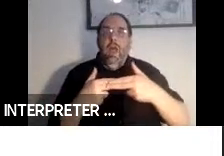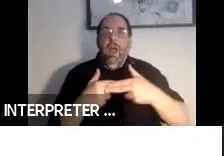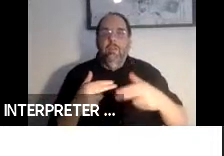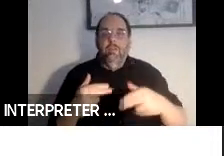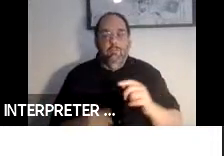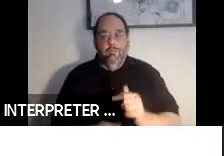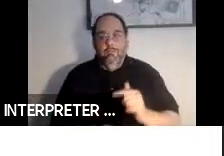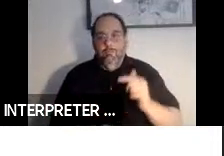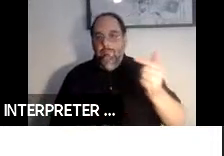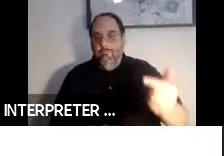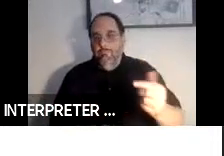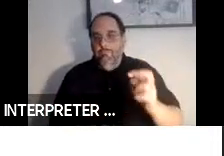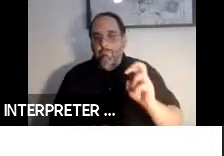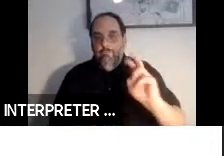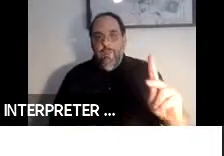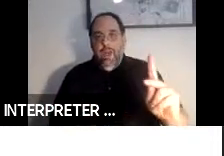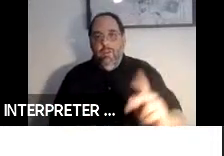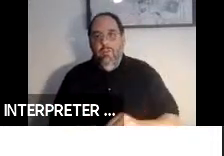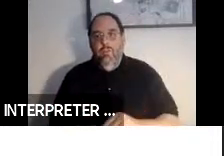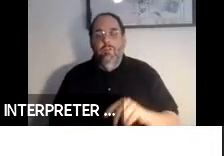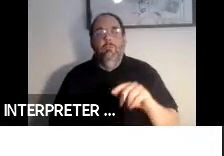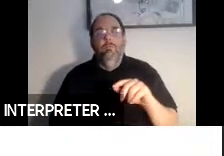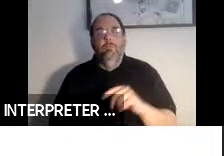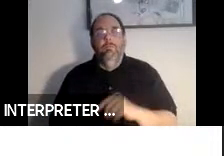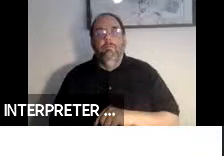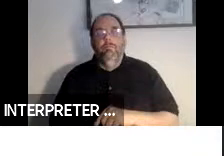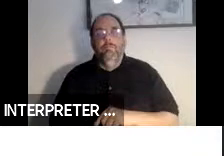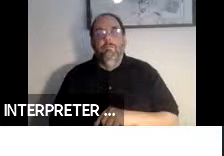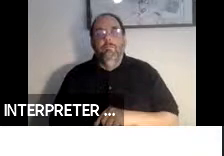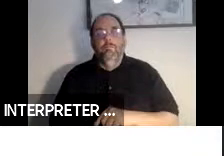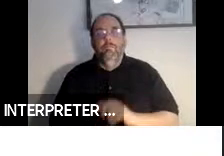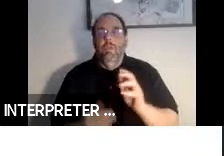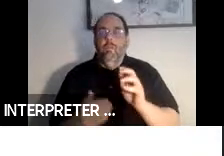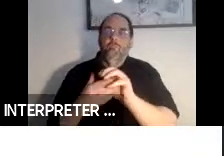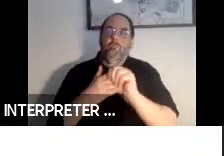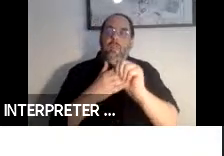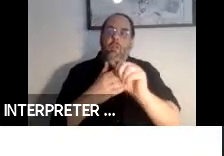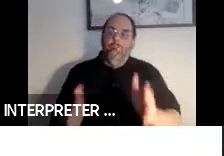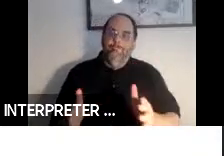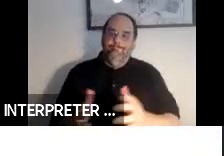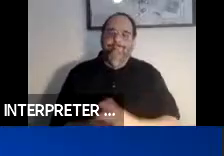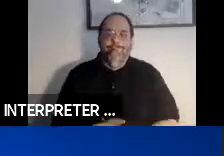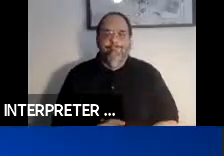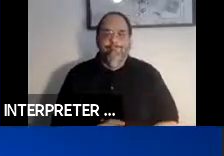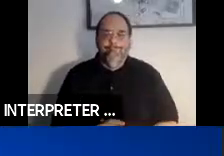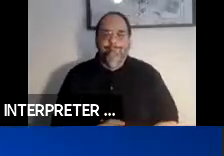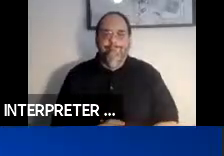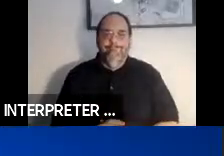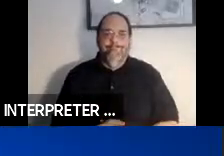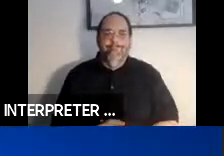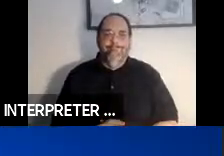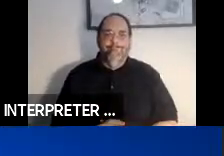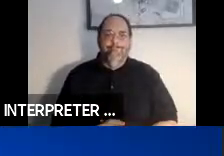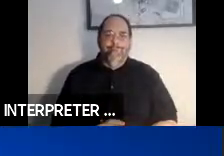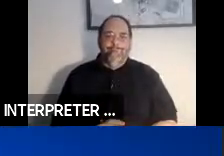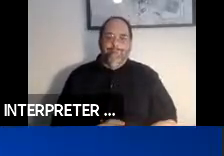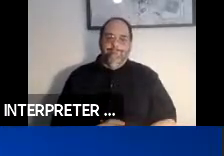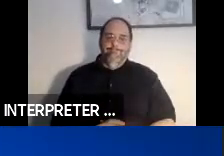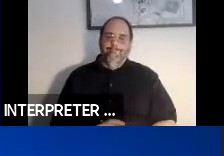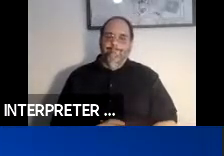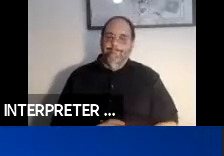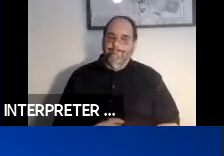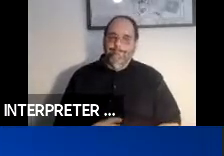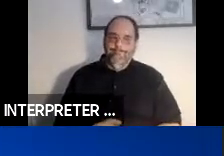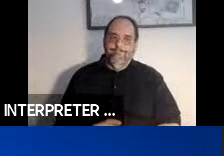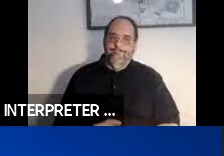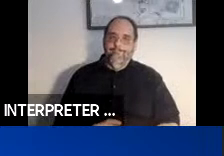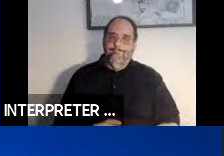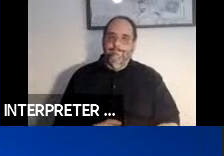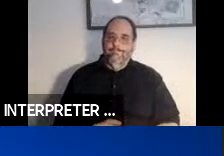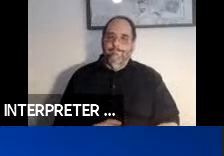back to the organizer. >>